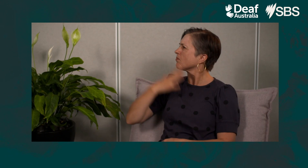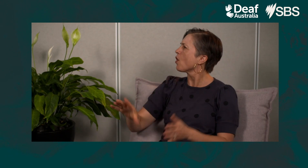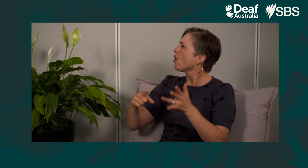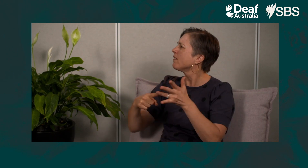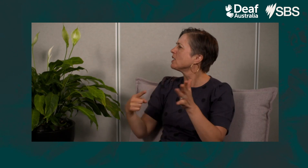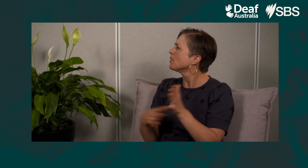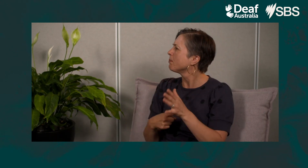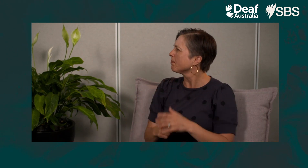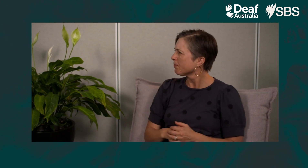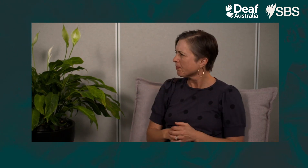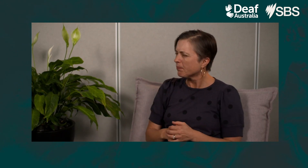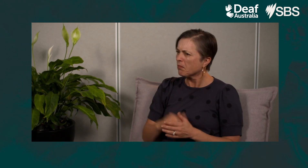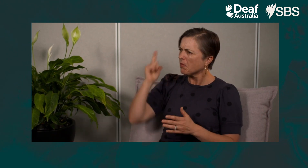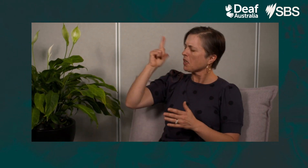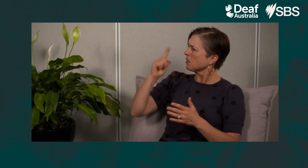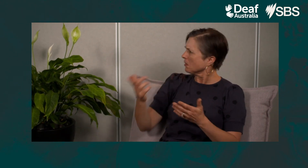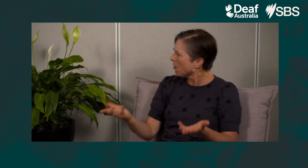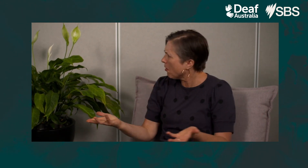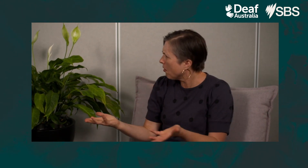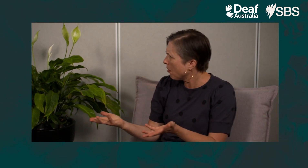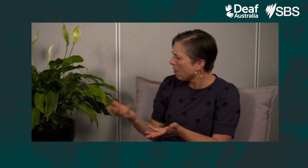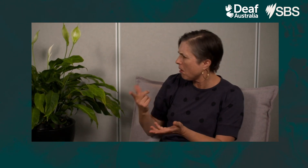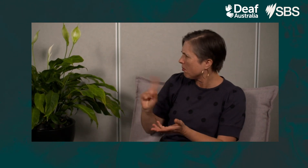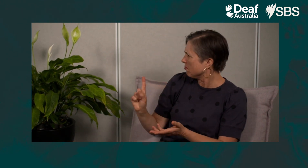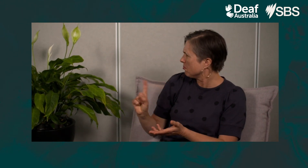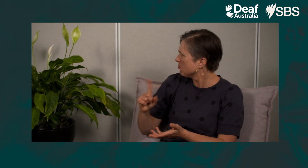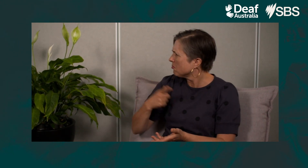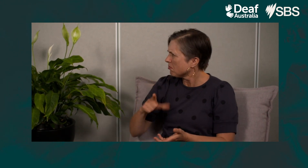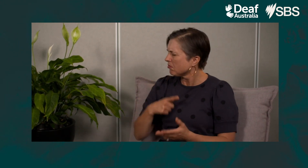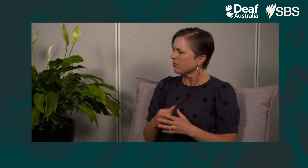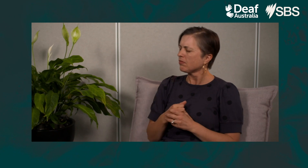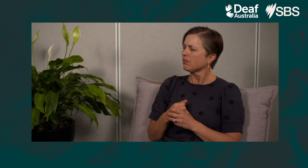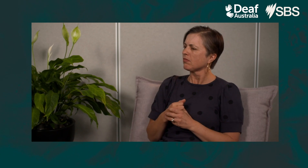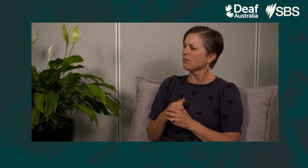The Deaf employee said they wanted overtime and the boss said, ‘Why? Why do you want overtime?’